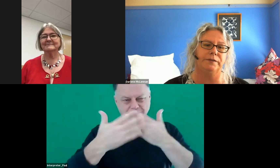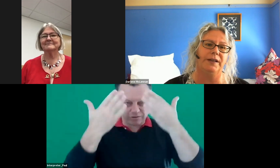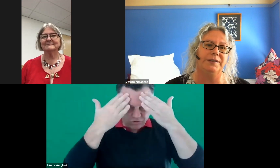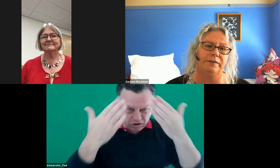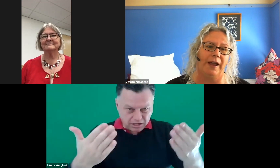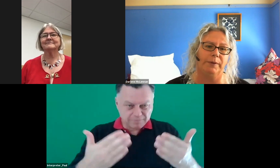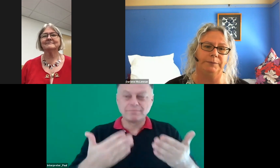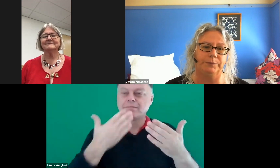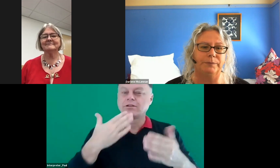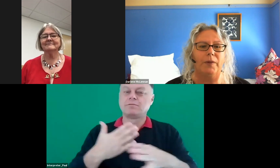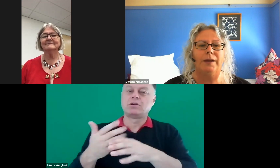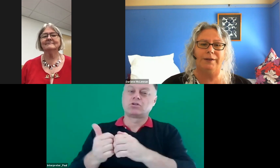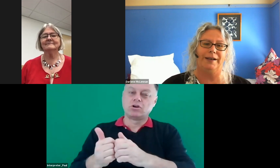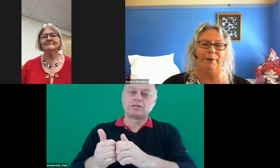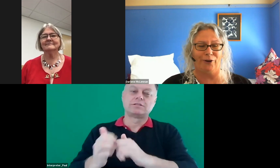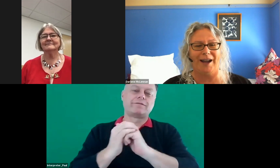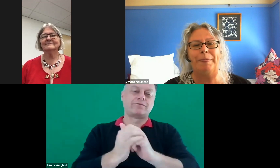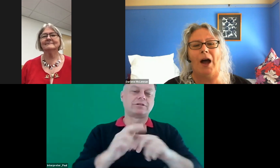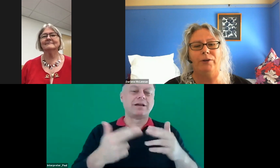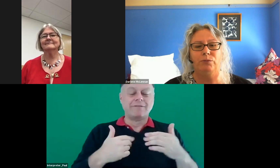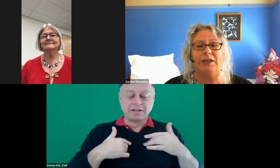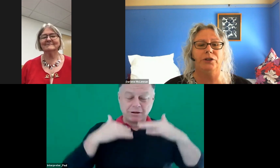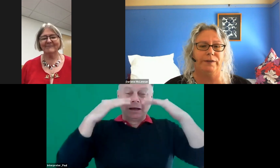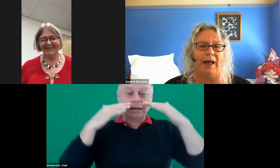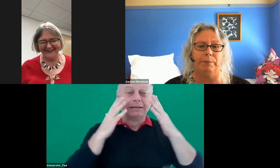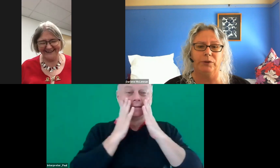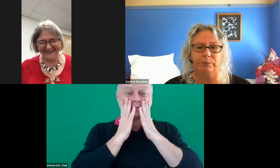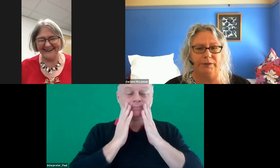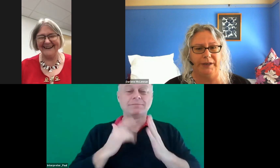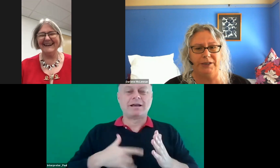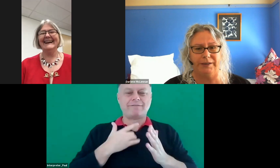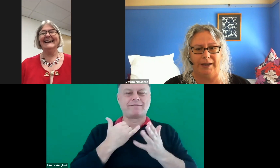friends and family. Now I'm going to cry. I really do feel humbled, privileged